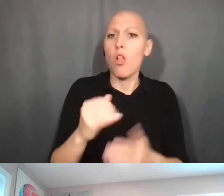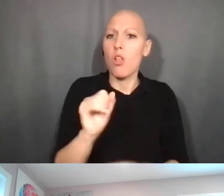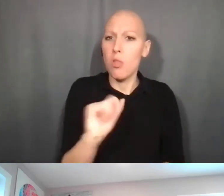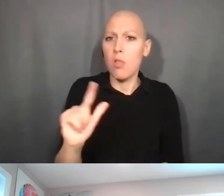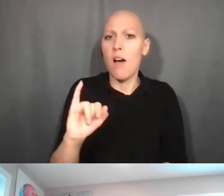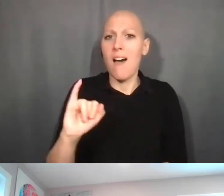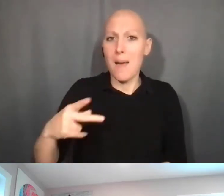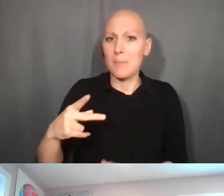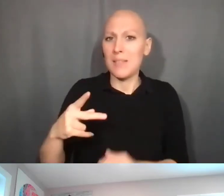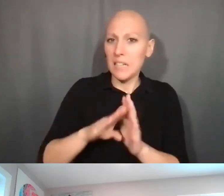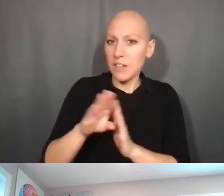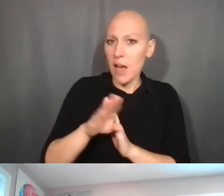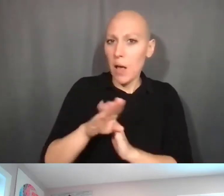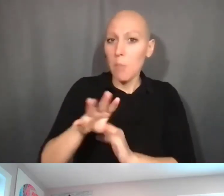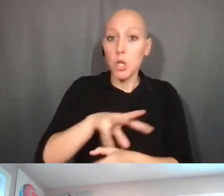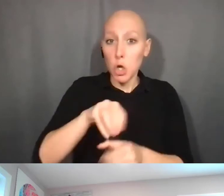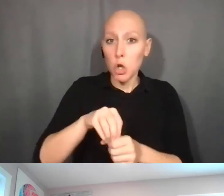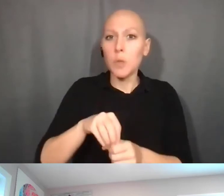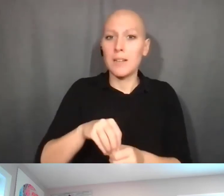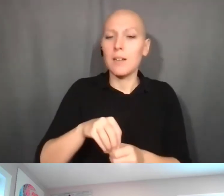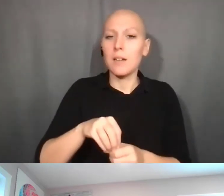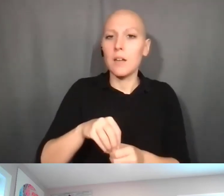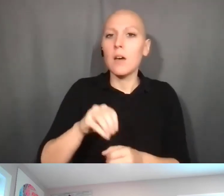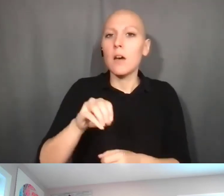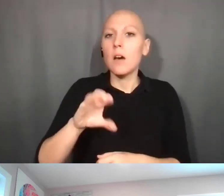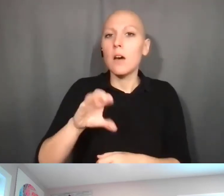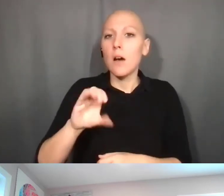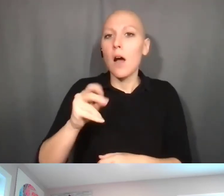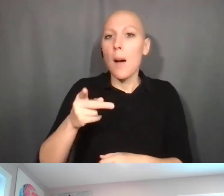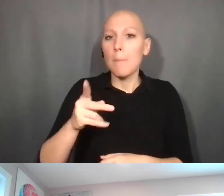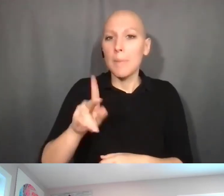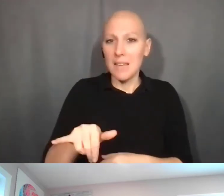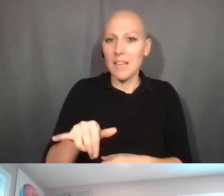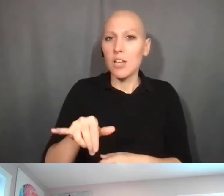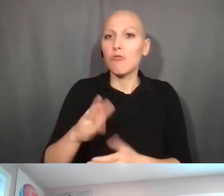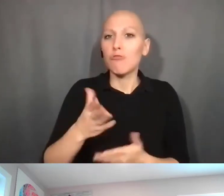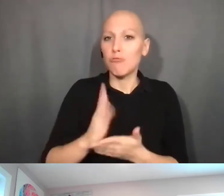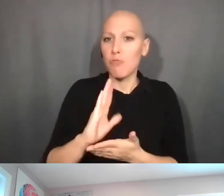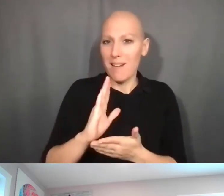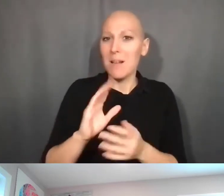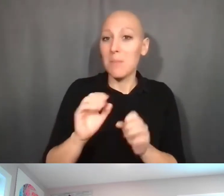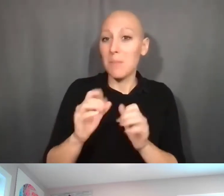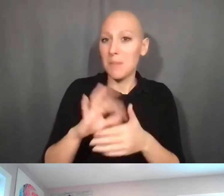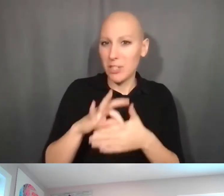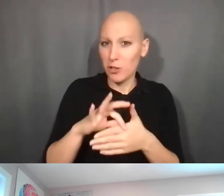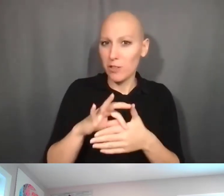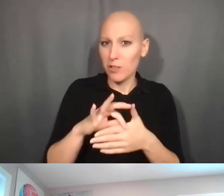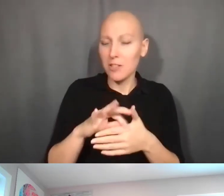For example a software platform developed from grant funds. So this is not just for those which patent applications